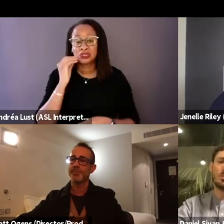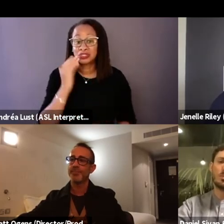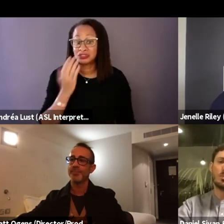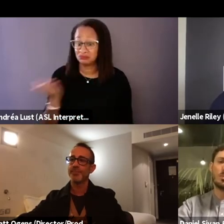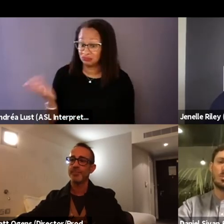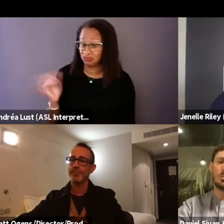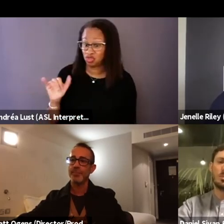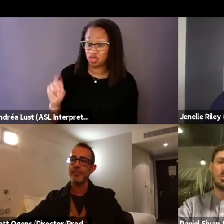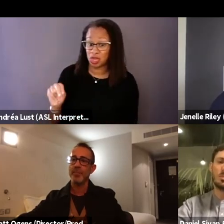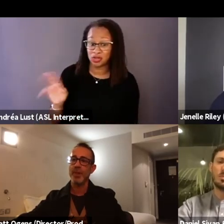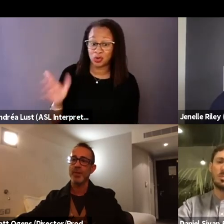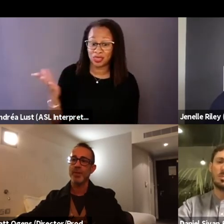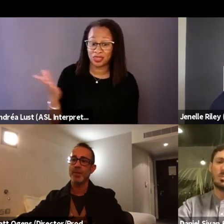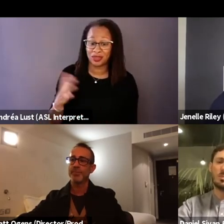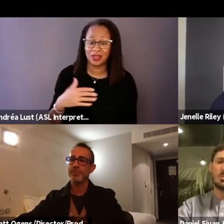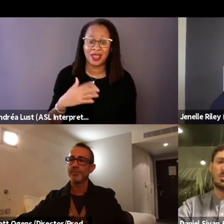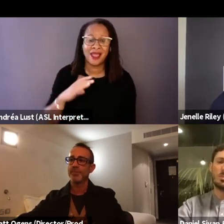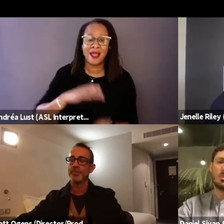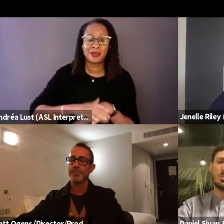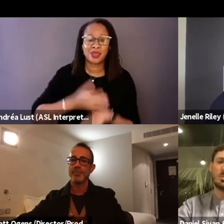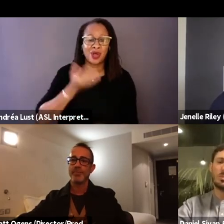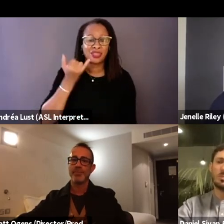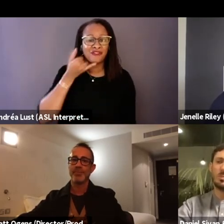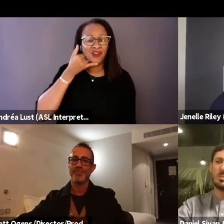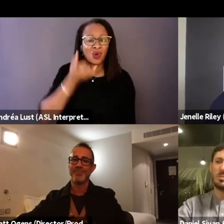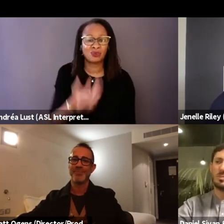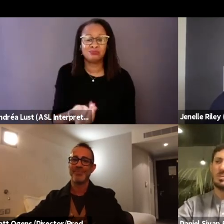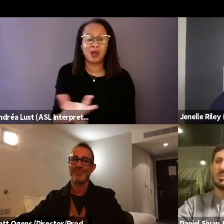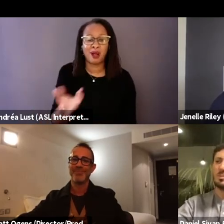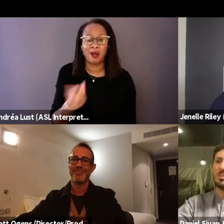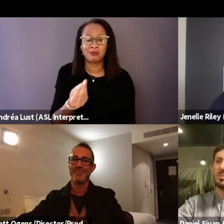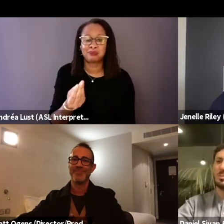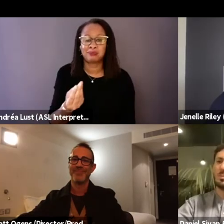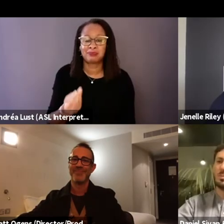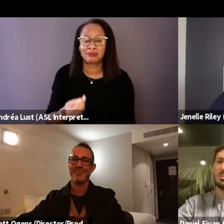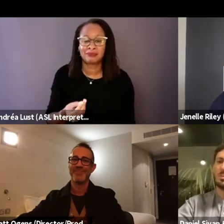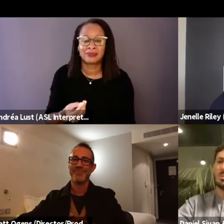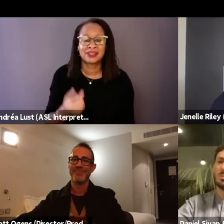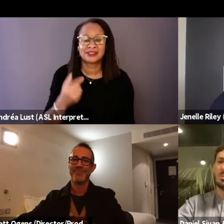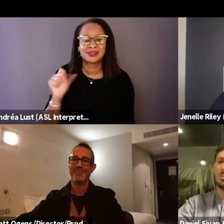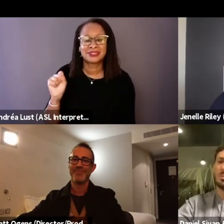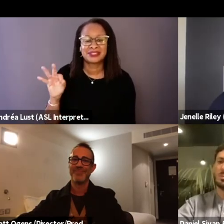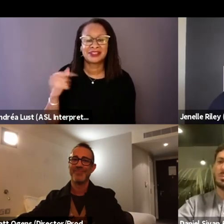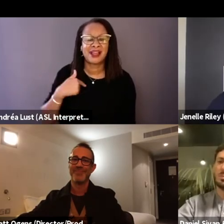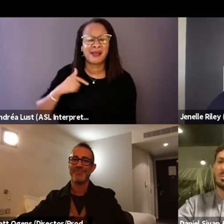I was on speakerphone and one, 'cause it was in San Francisco, I'm in LA.